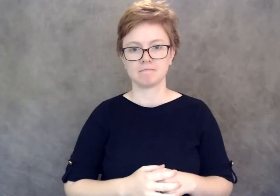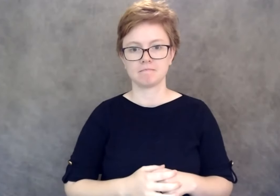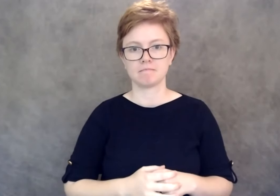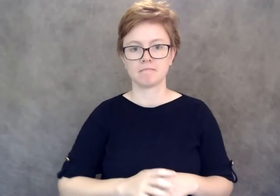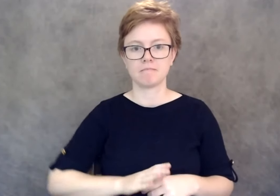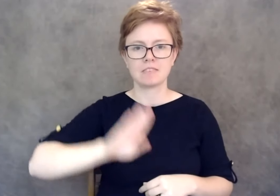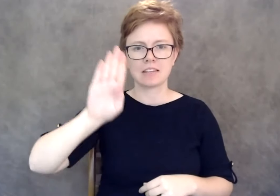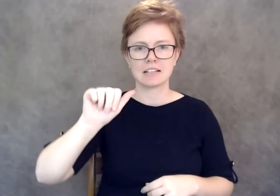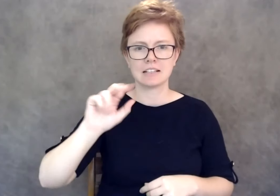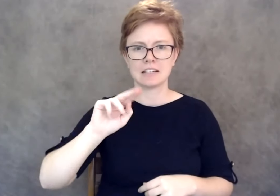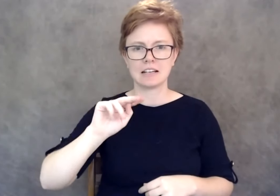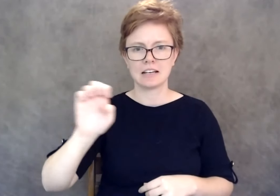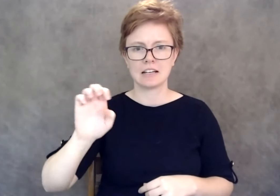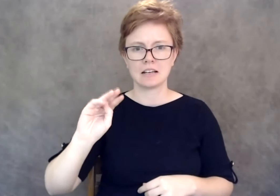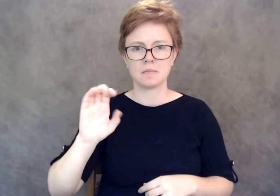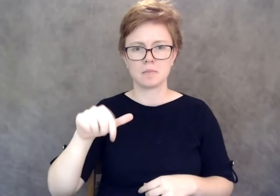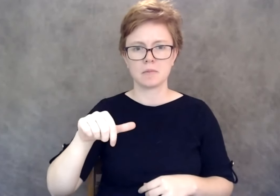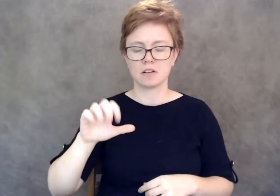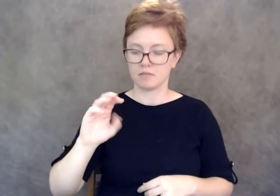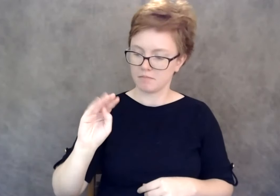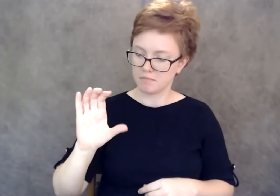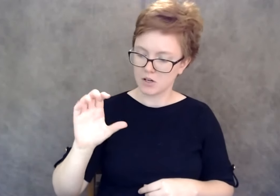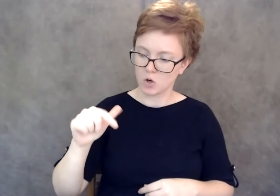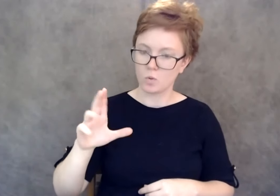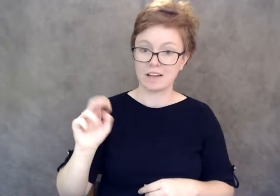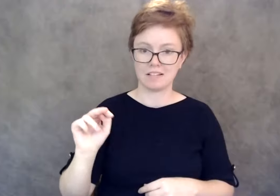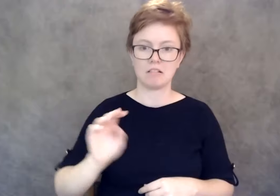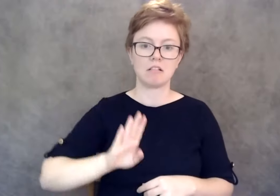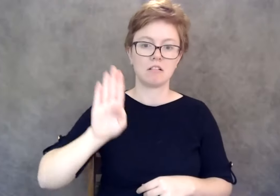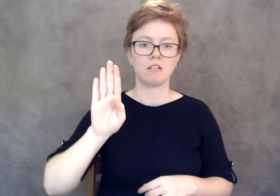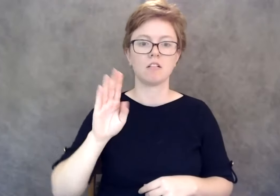I'm the Research and Policy Integration Manager for Aging and People with Disabilities